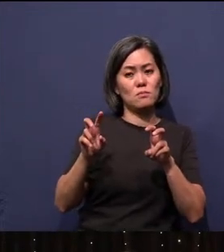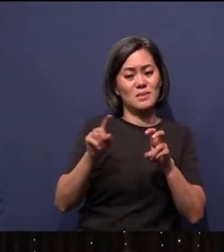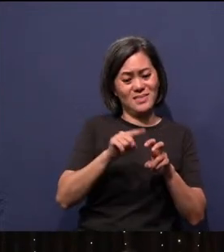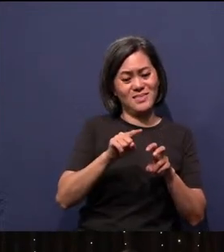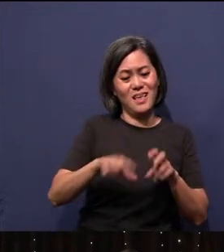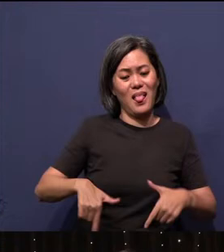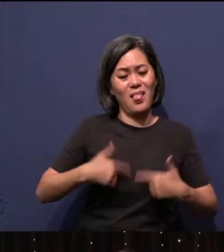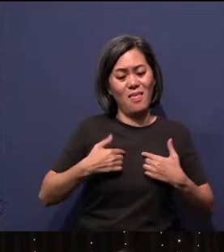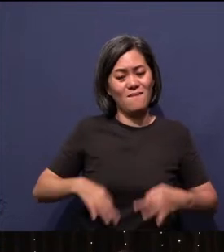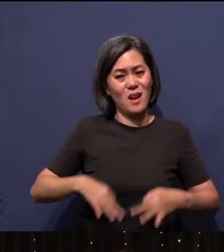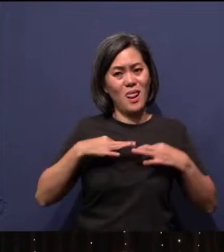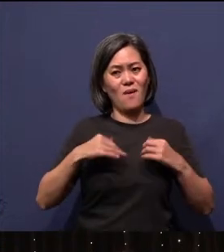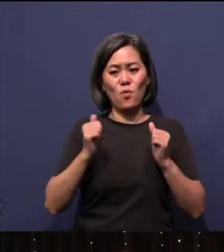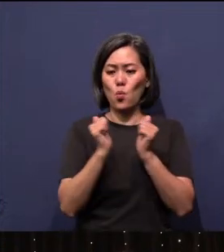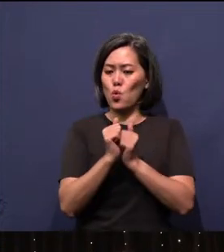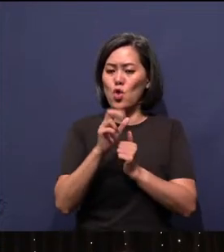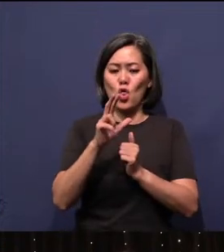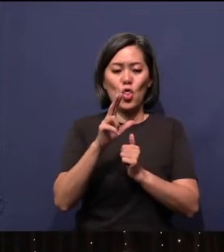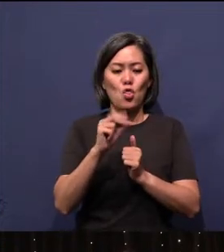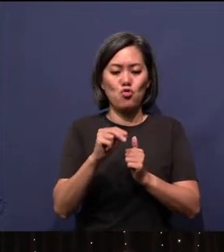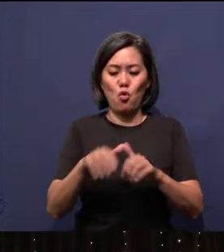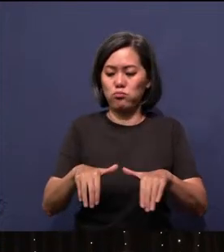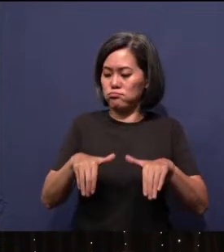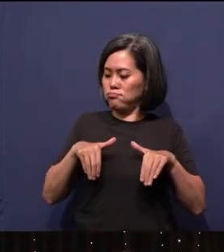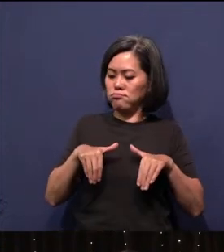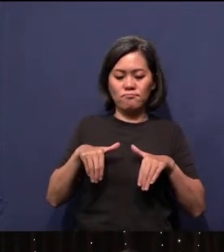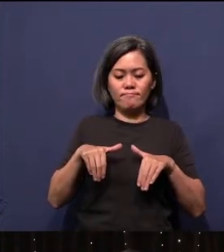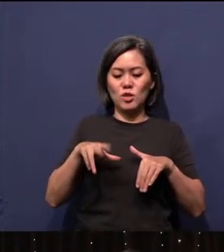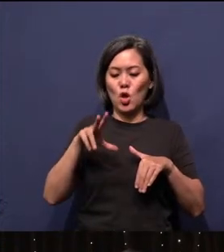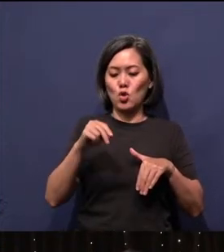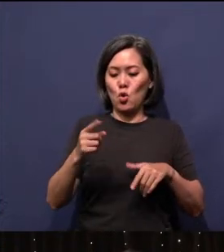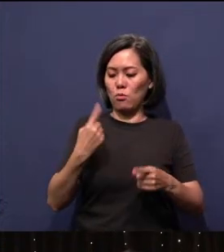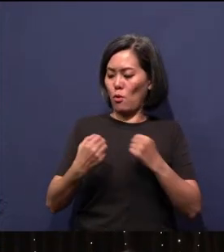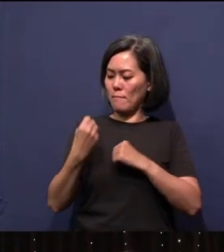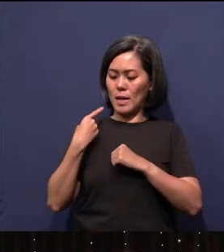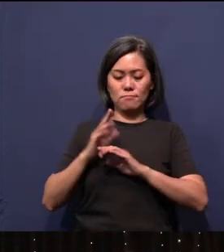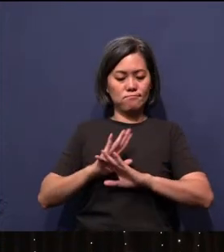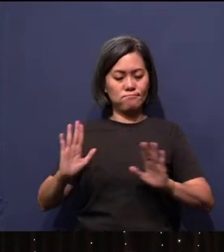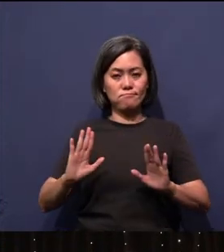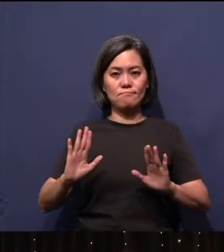with no reserves, no retreat, and no regrets.